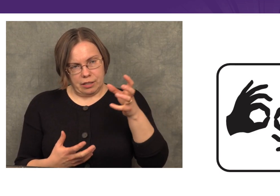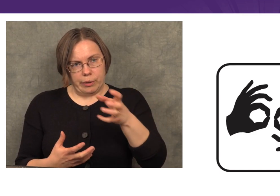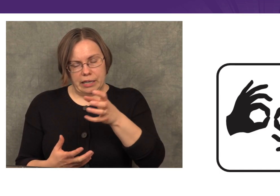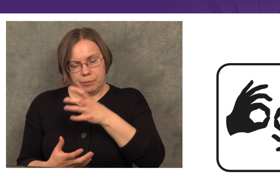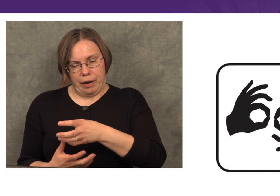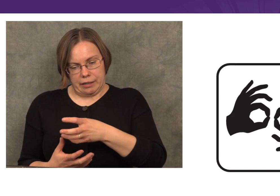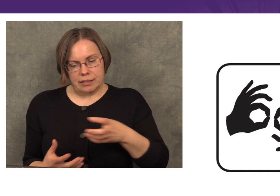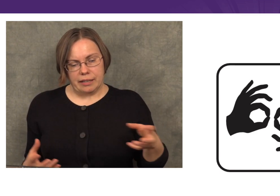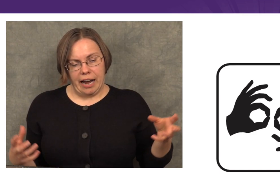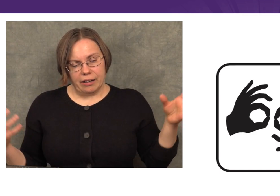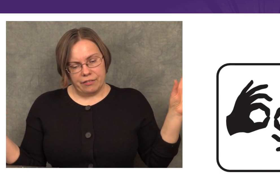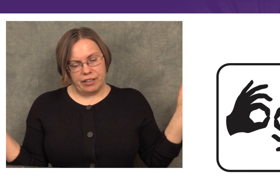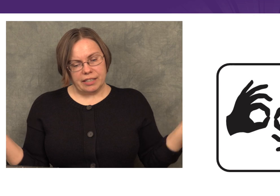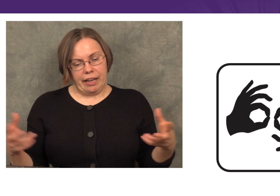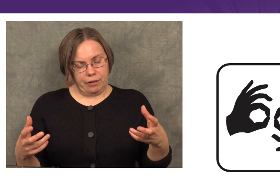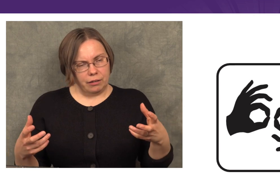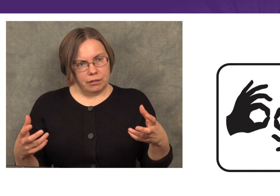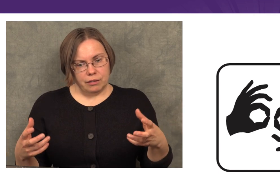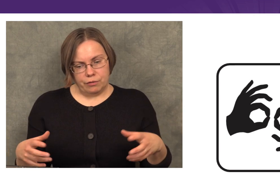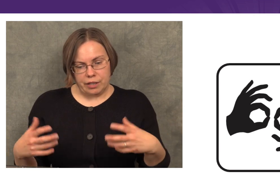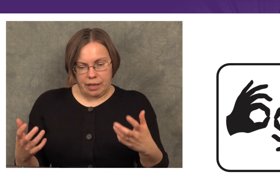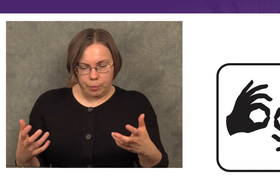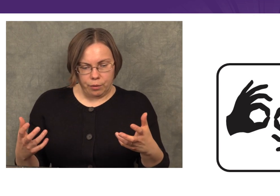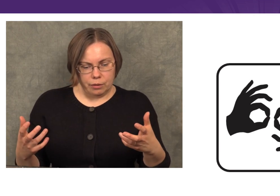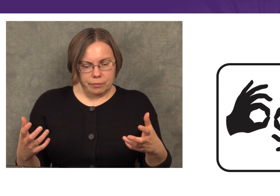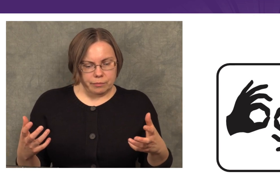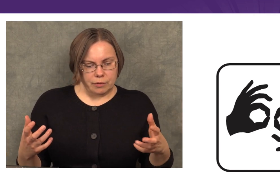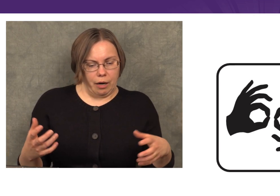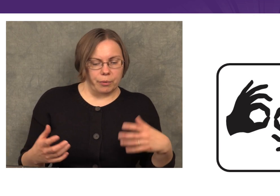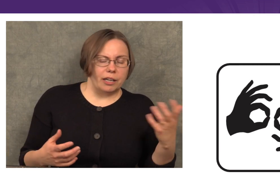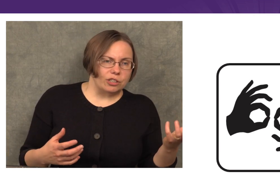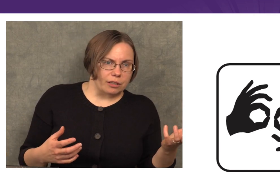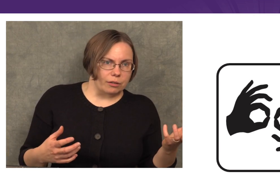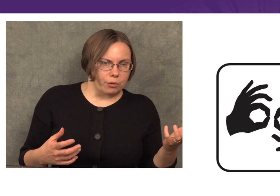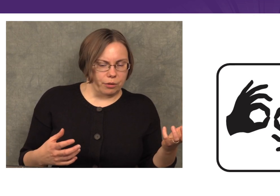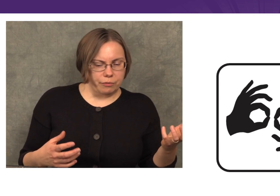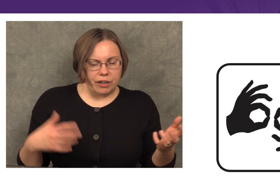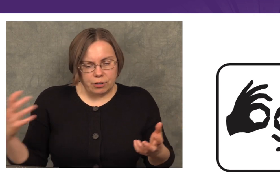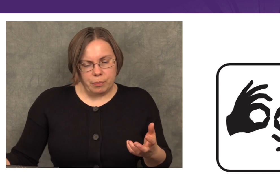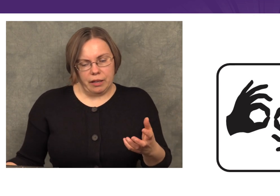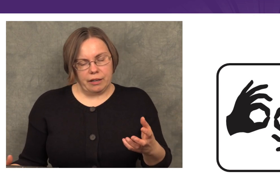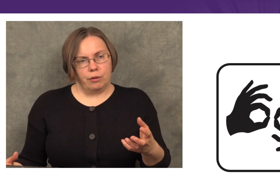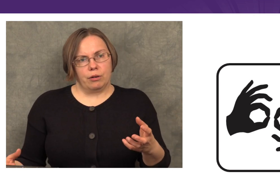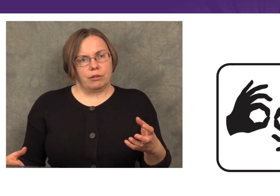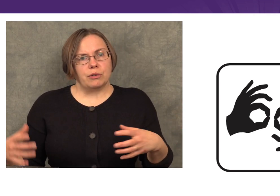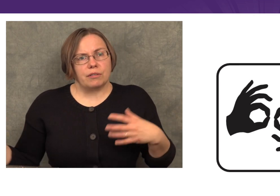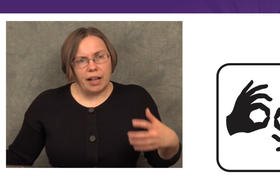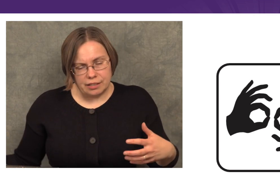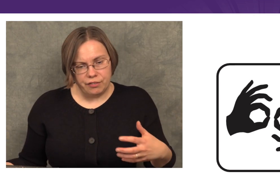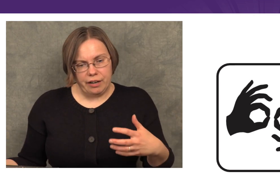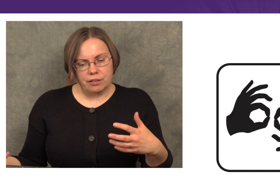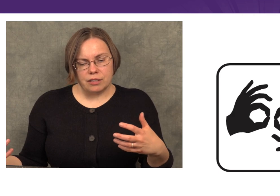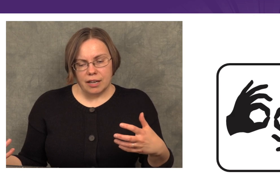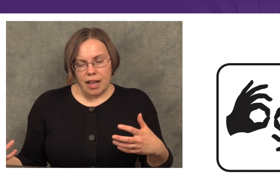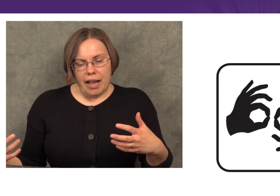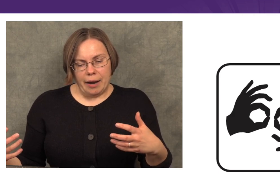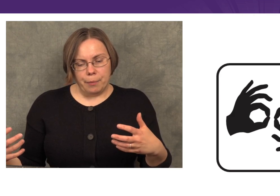that we need to practice and how they fit together— for example, comprehension, or finger spelling, or use of classifiers—